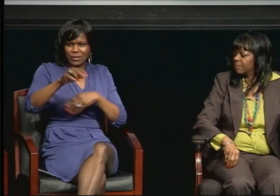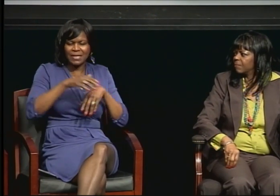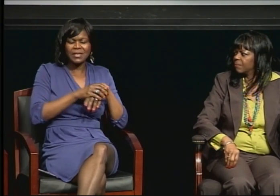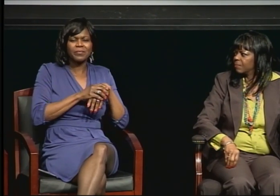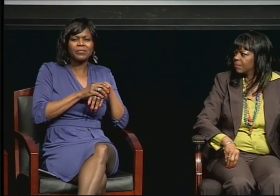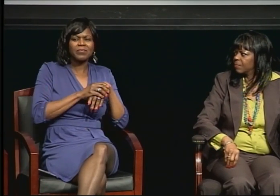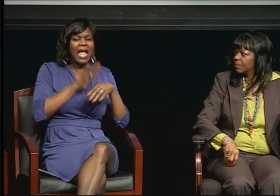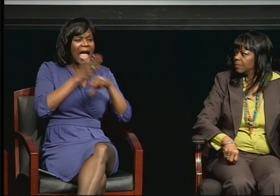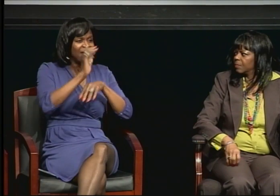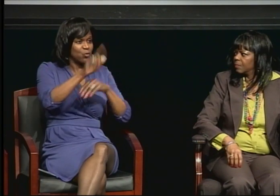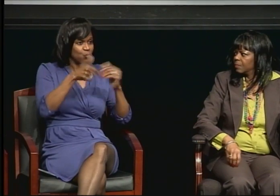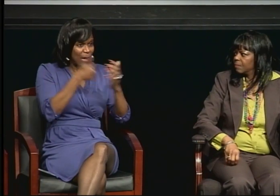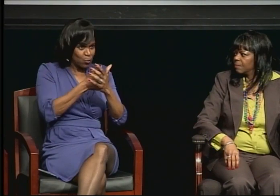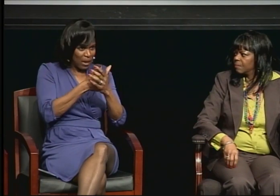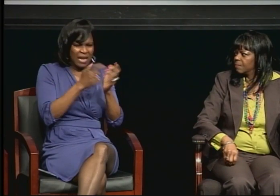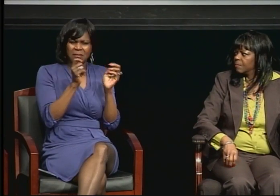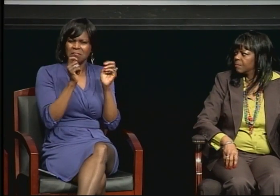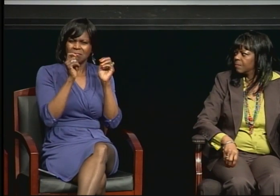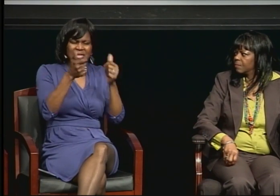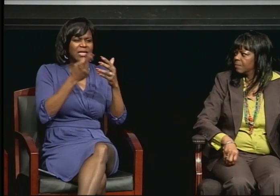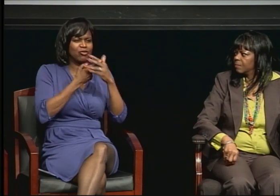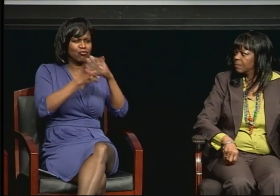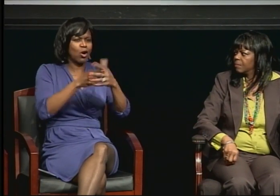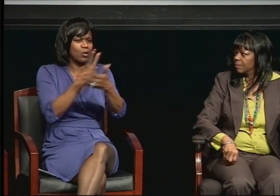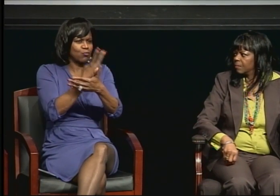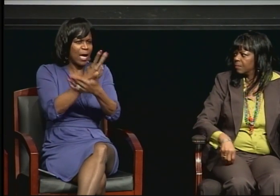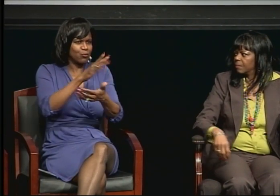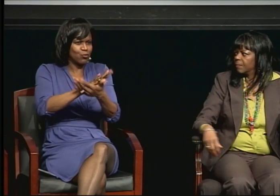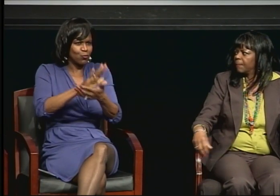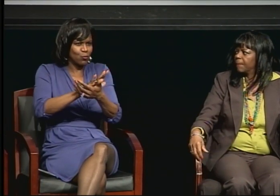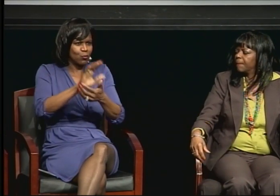and then I started a master's program at Howard University.